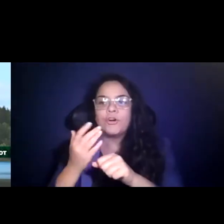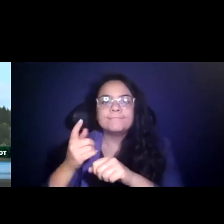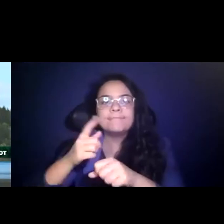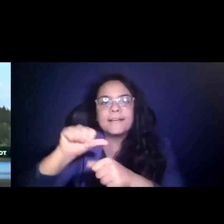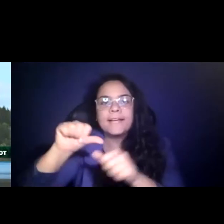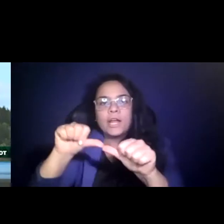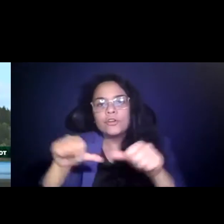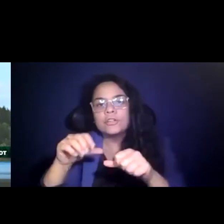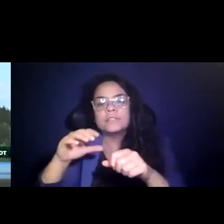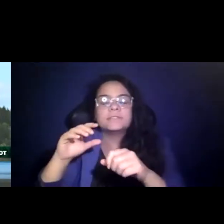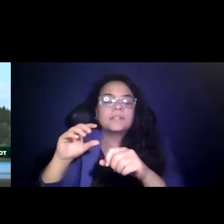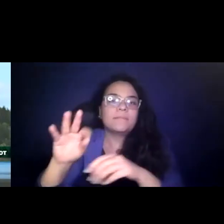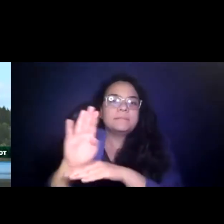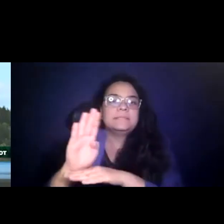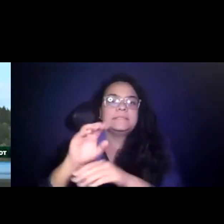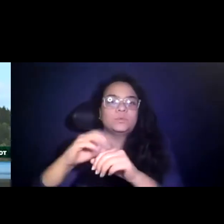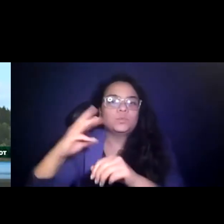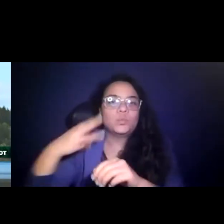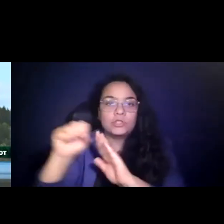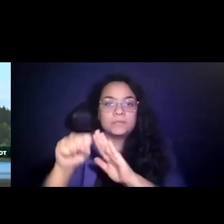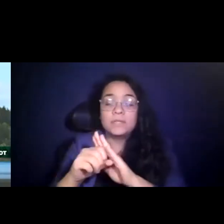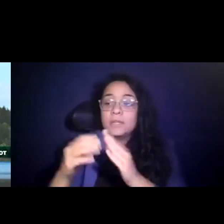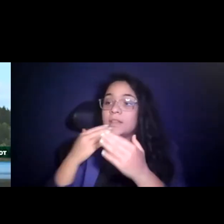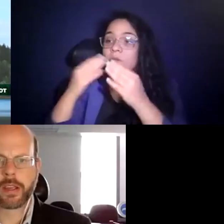15:16:54 >> PAUL KINCAID: Thank you so much, we really appreciate it.